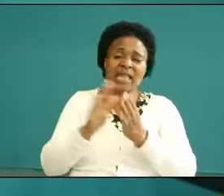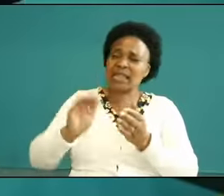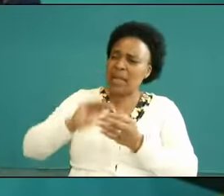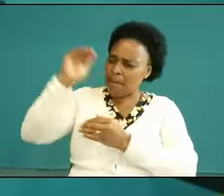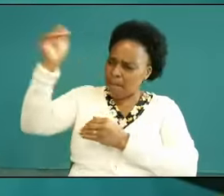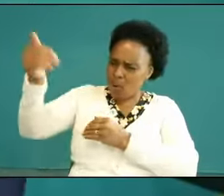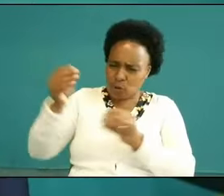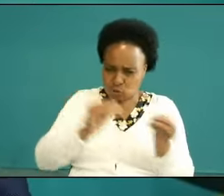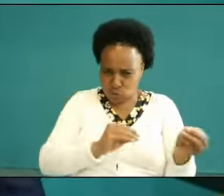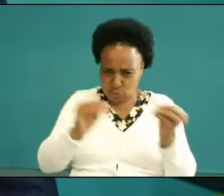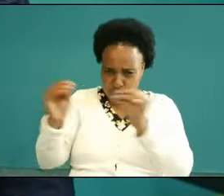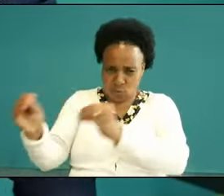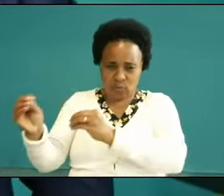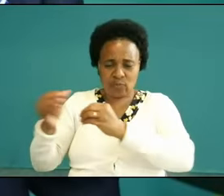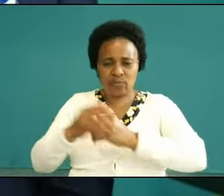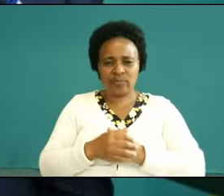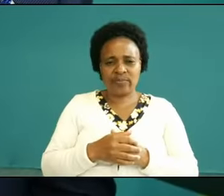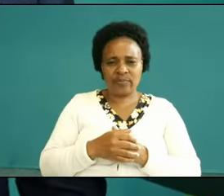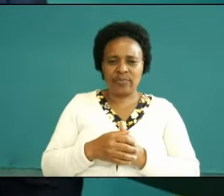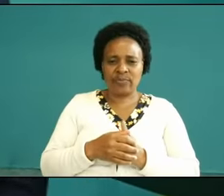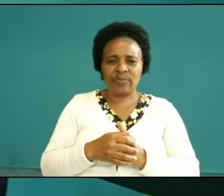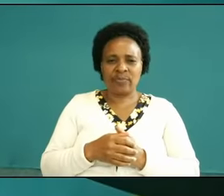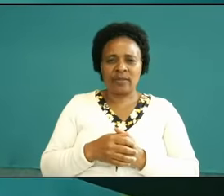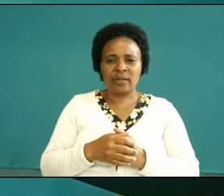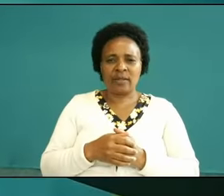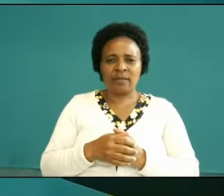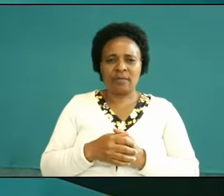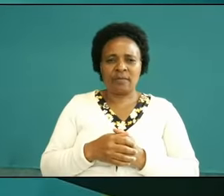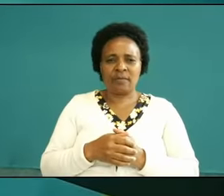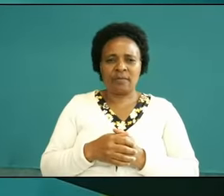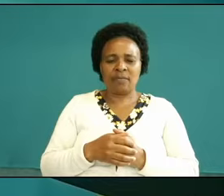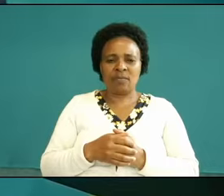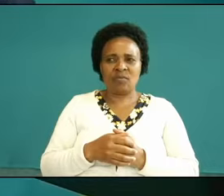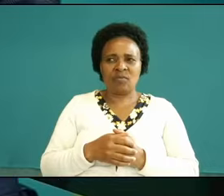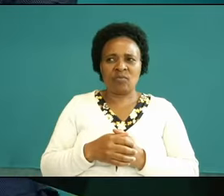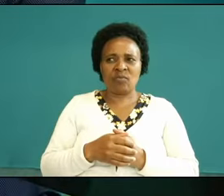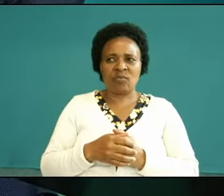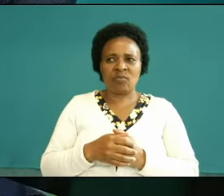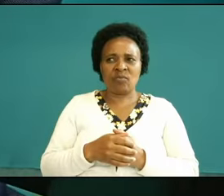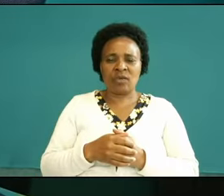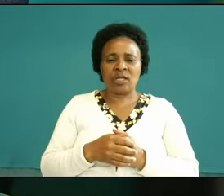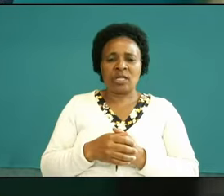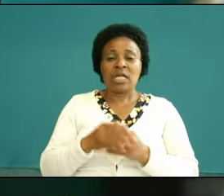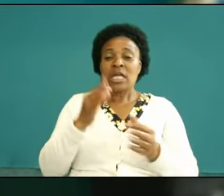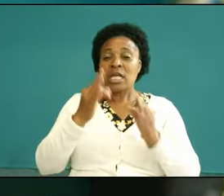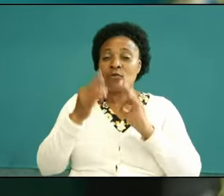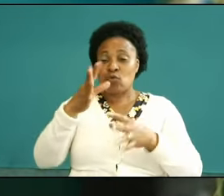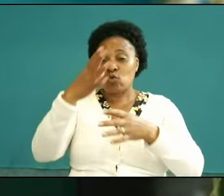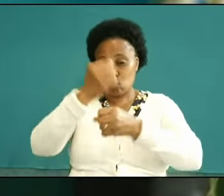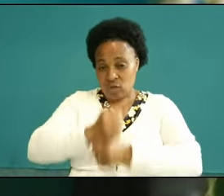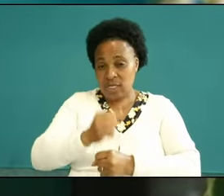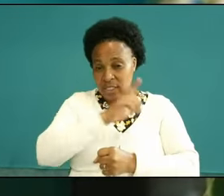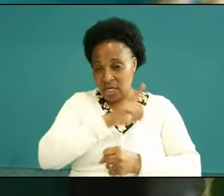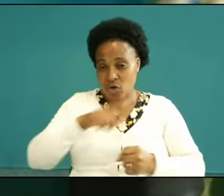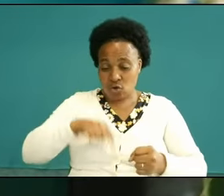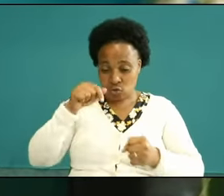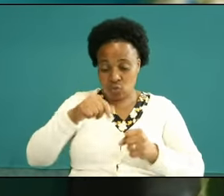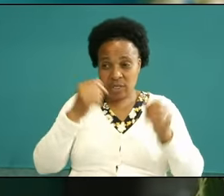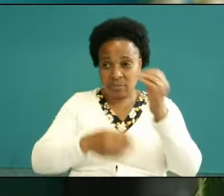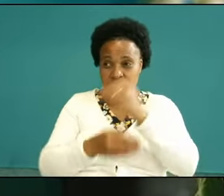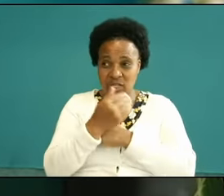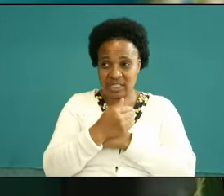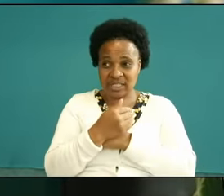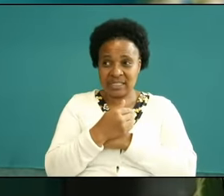move is that something you want to trust the Lord this morning is there a storm in your life going